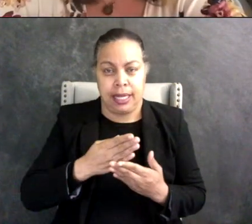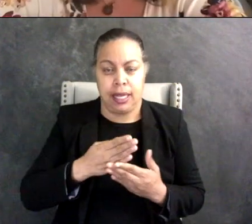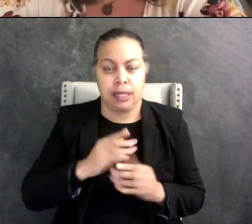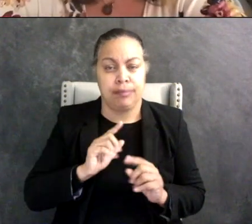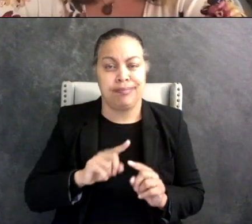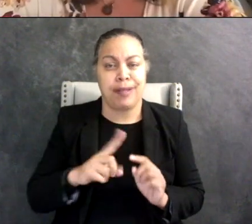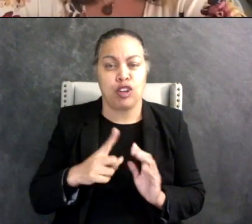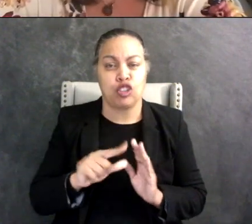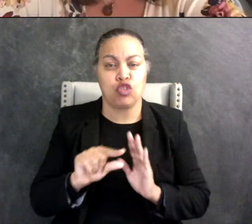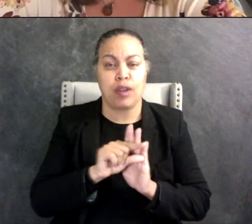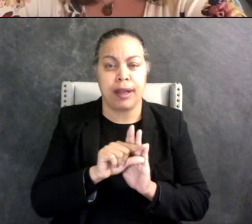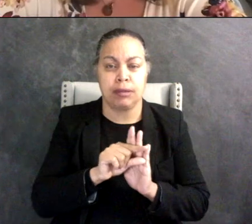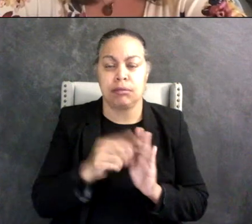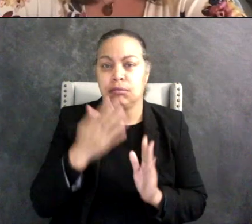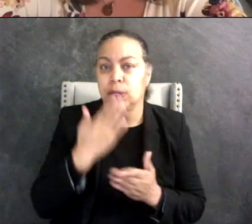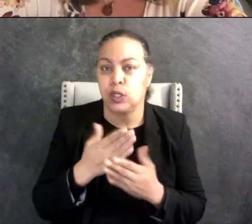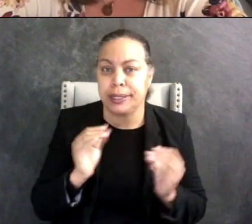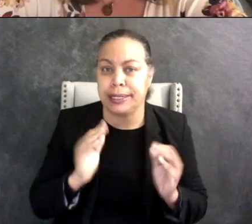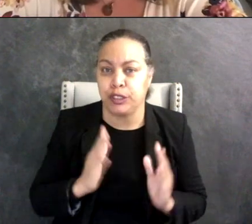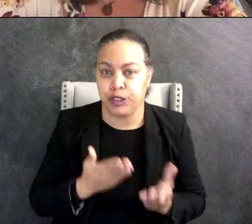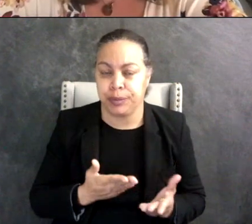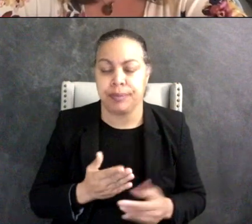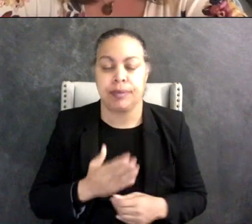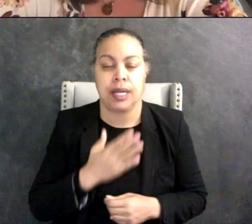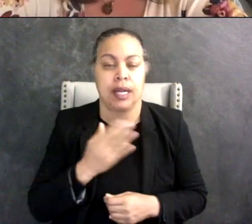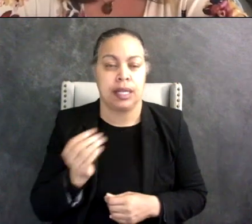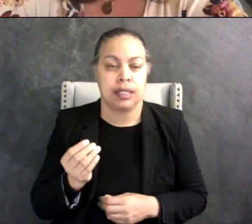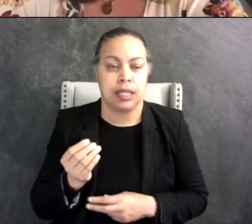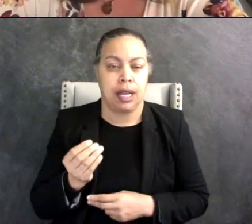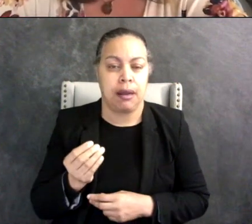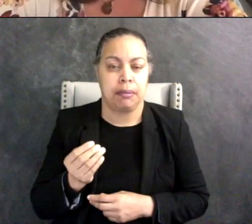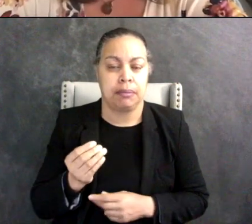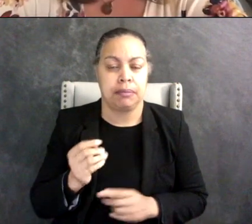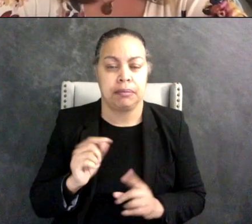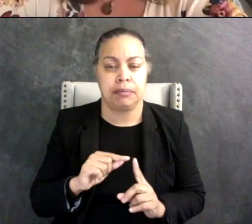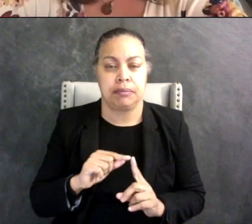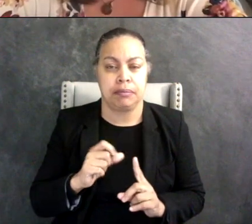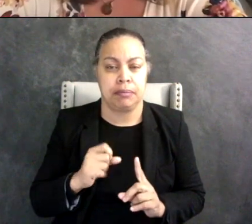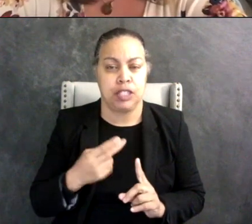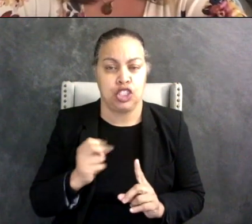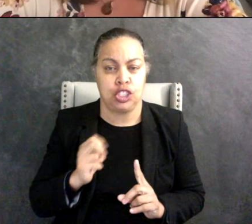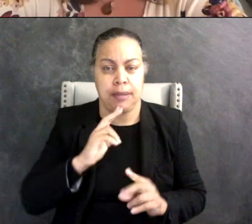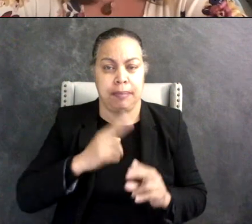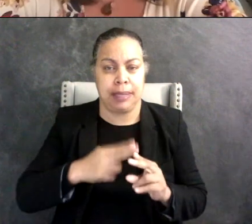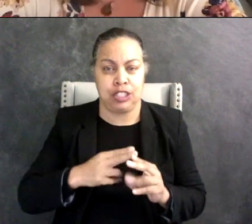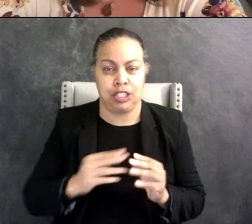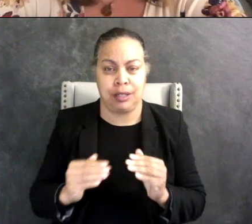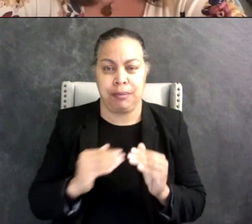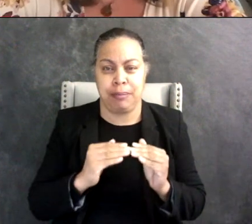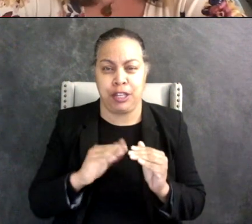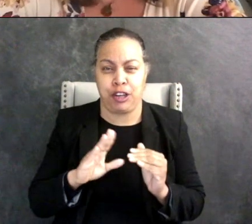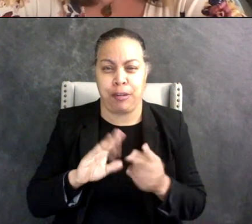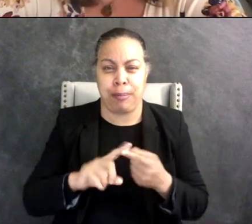he had a really good teacher and she she mentioned the pure buddy thing and I was like oh yikes but